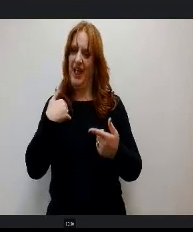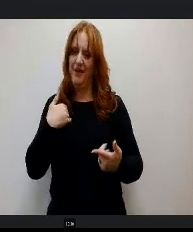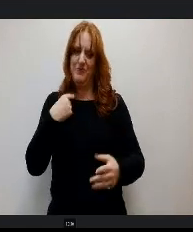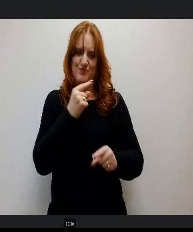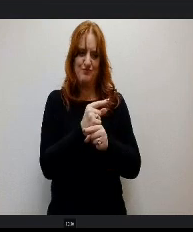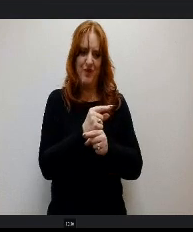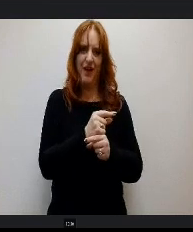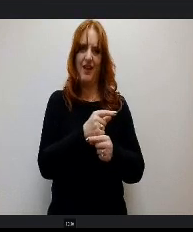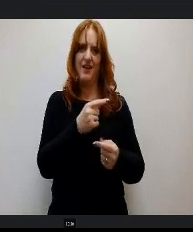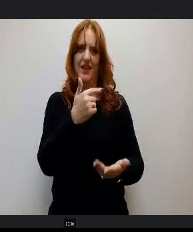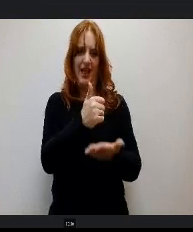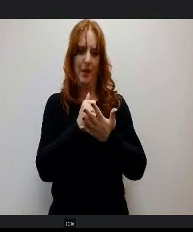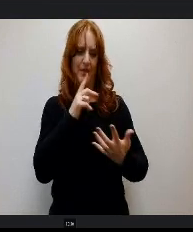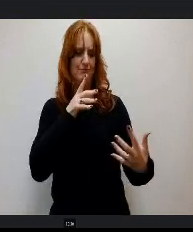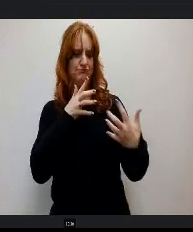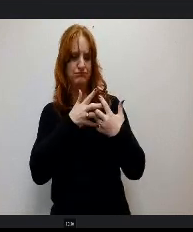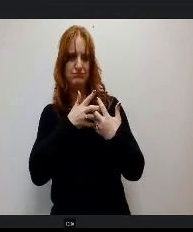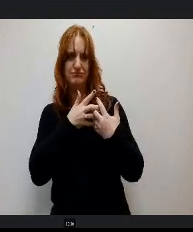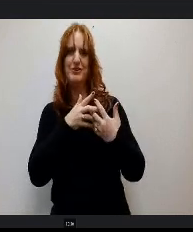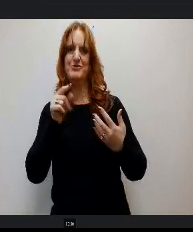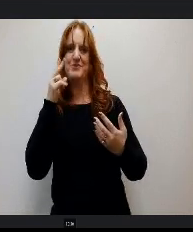triumph over the very things that seem impossible earlier before.